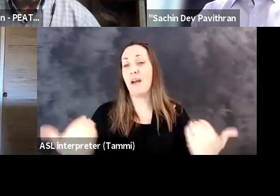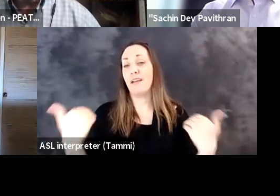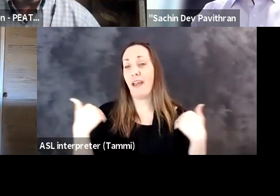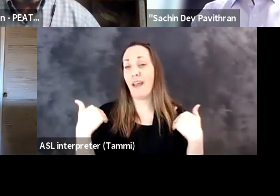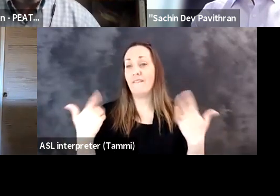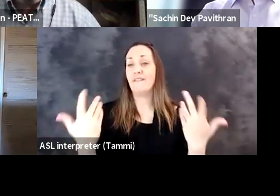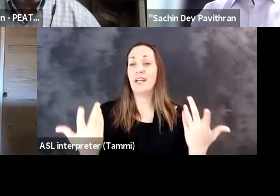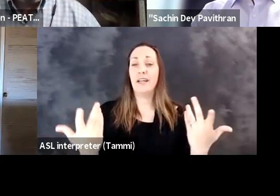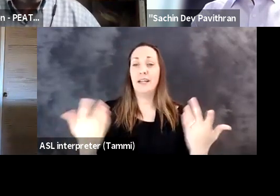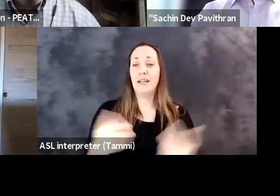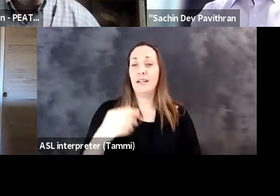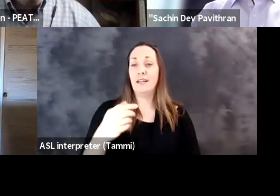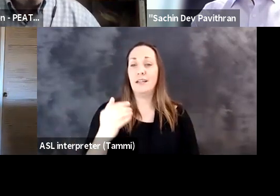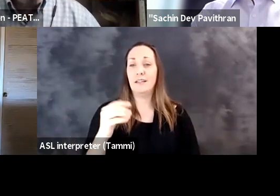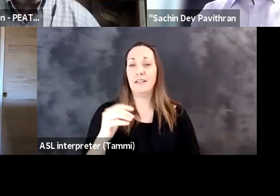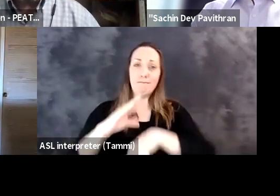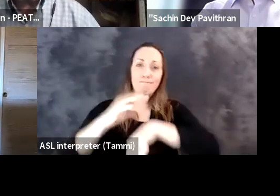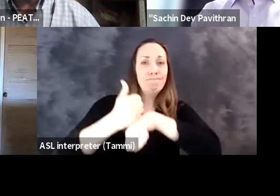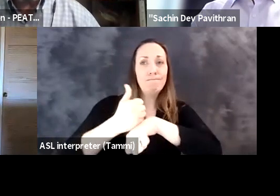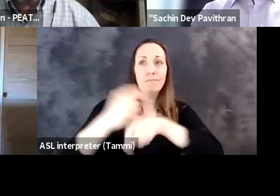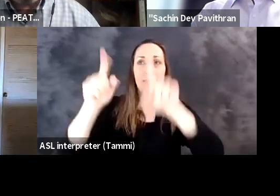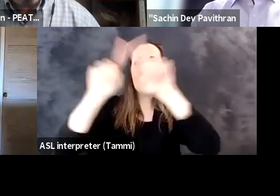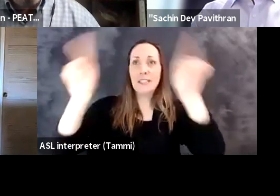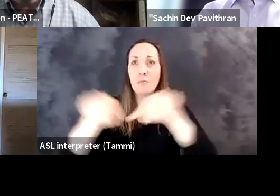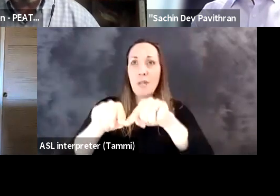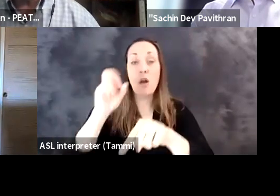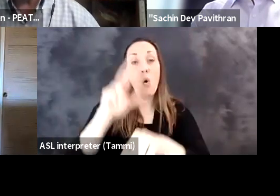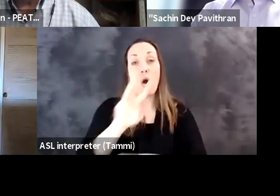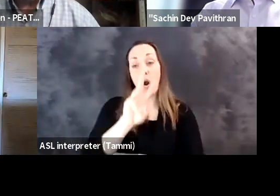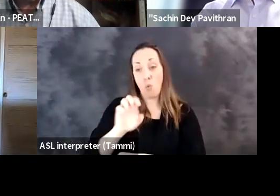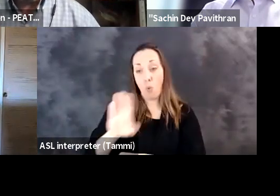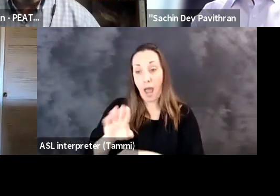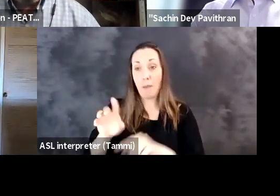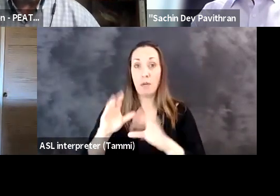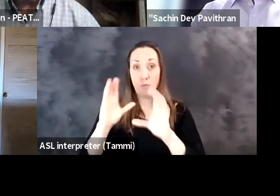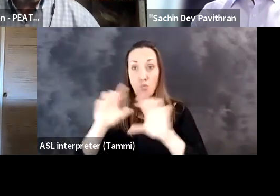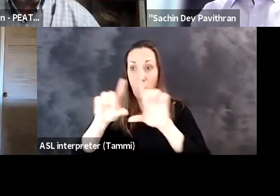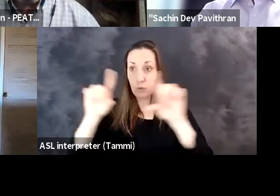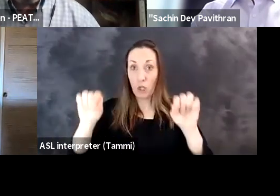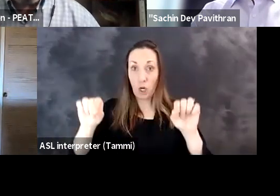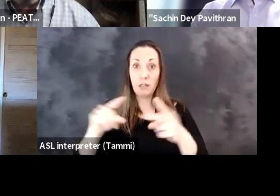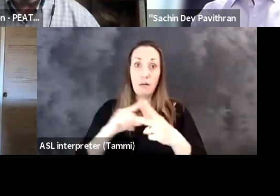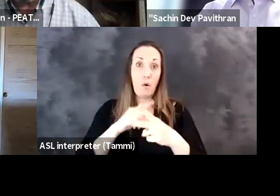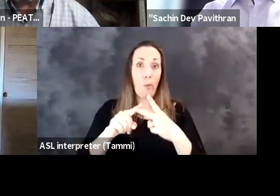Sometimes they're experienced with a head mounted display, but also you can see VR in your web browser, on your